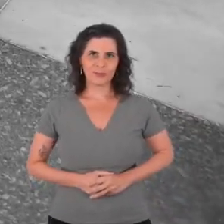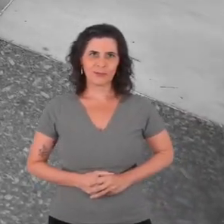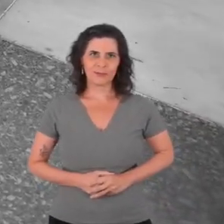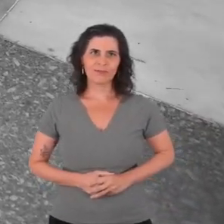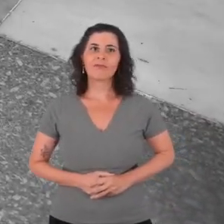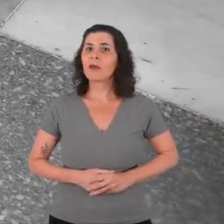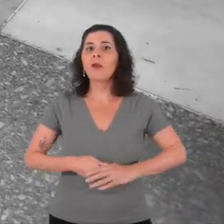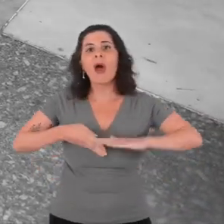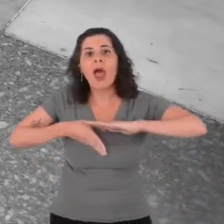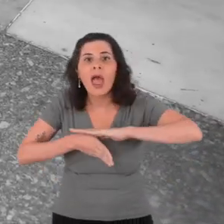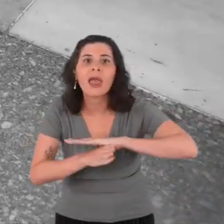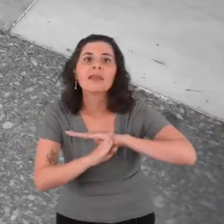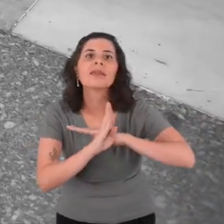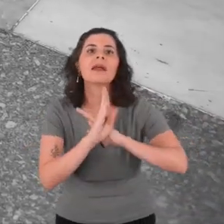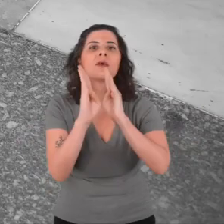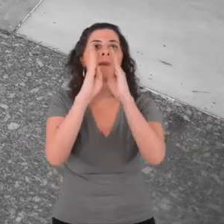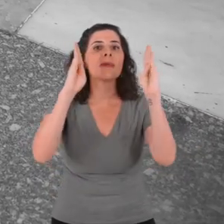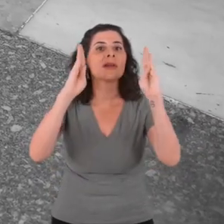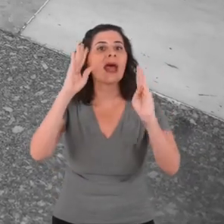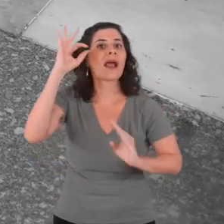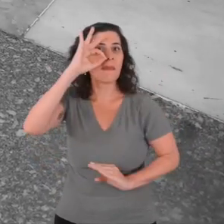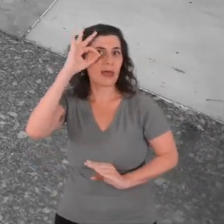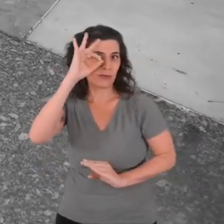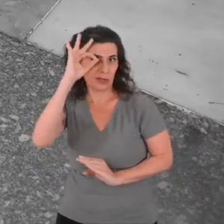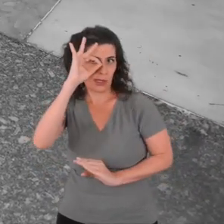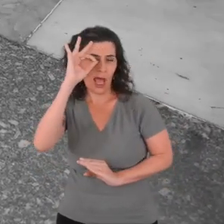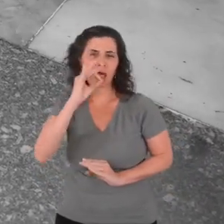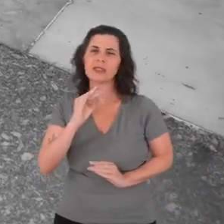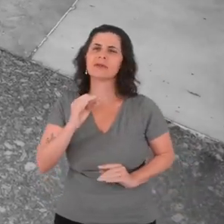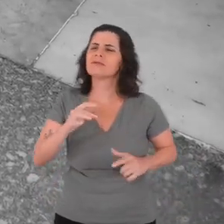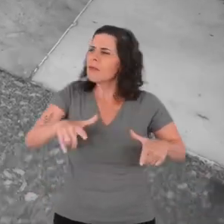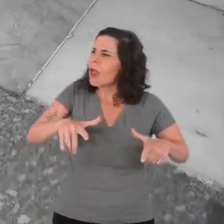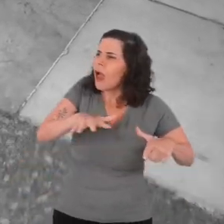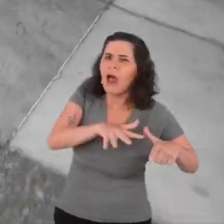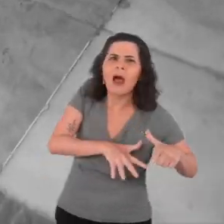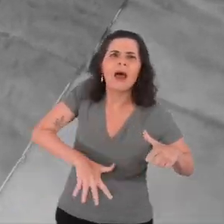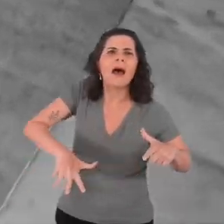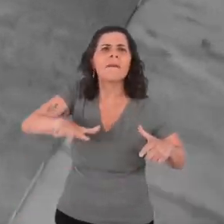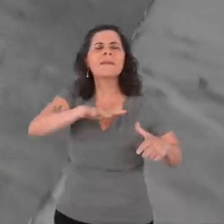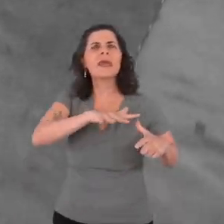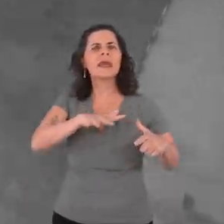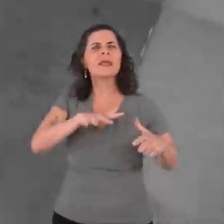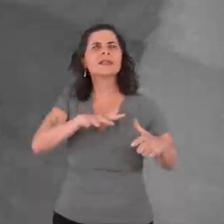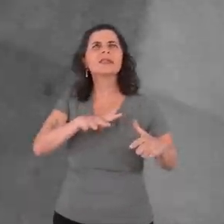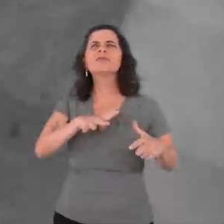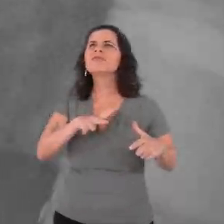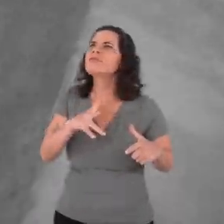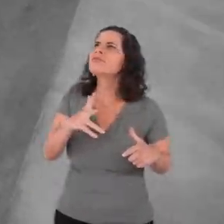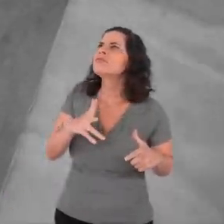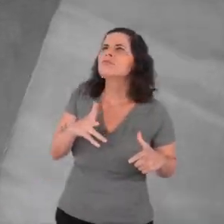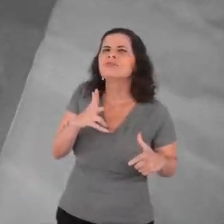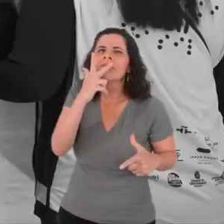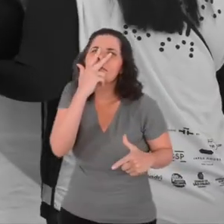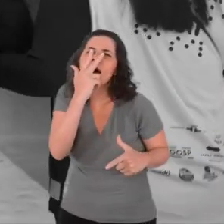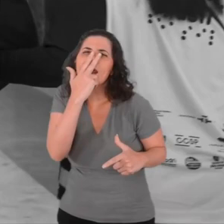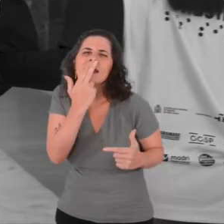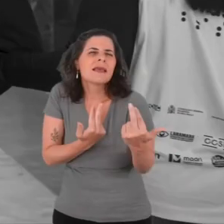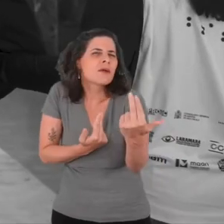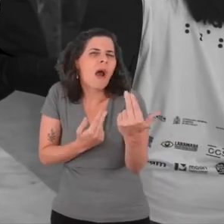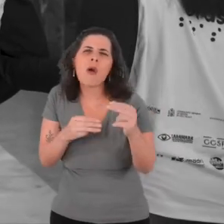Inside the Mário de Andrade Library, an environment reminiscent of a museum, right?